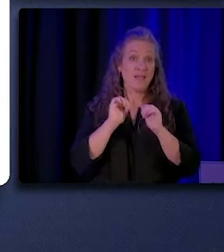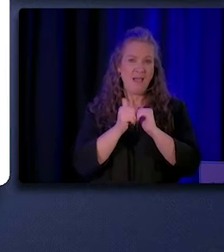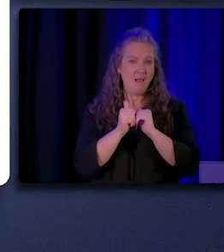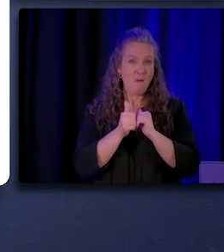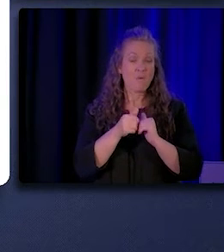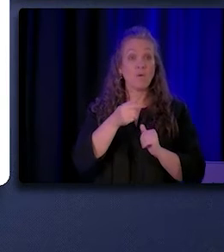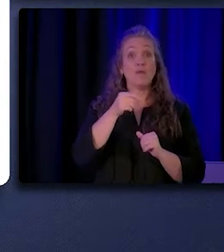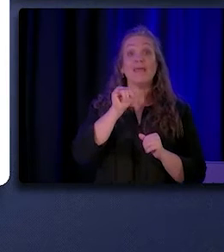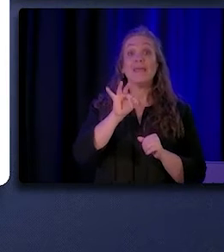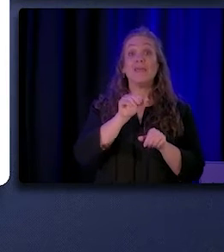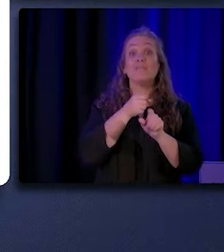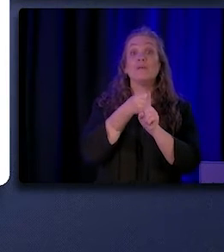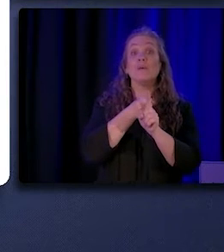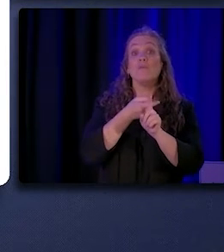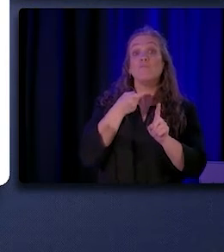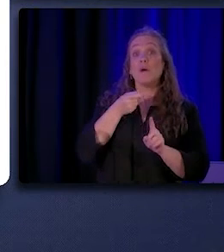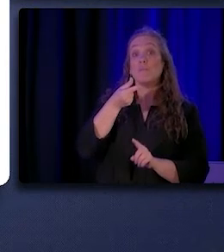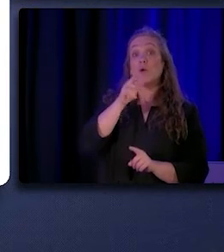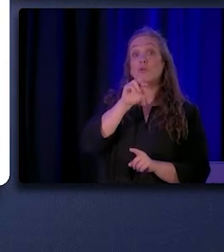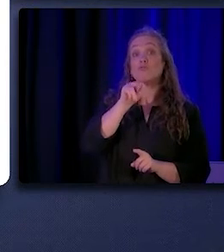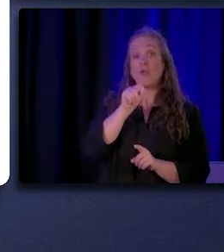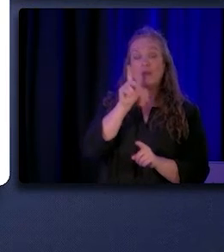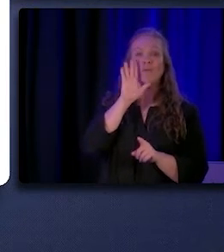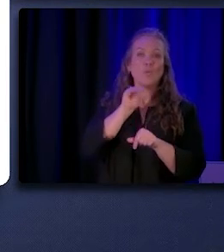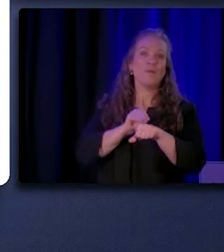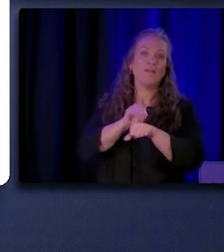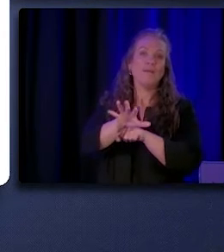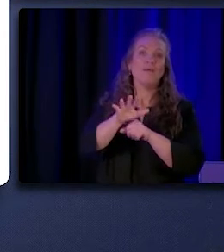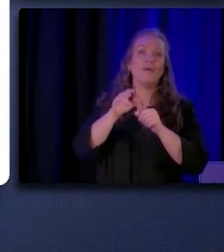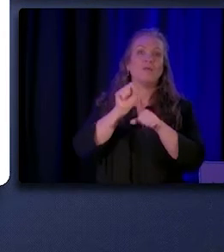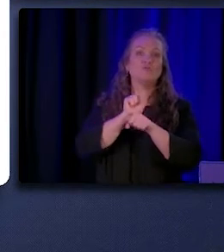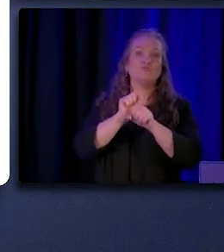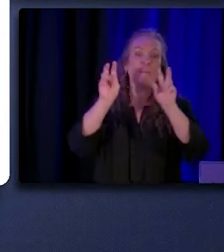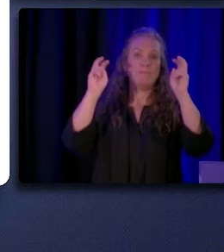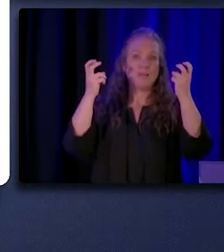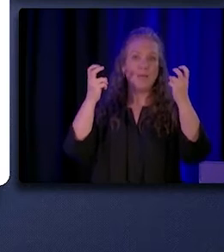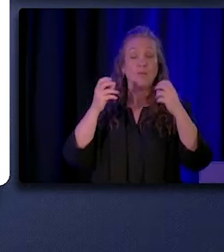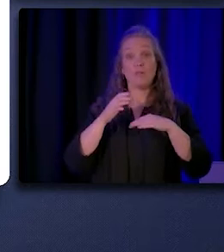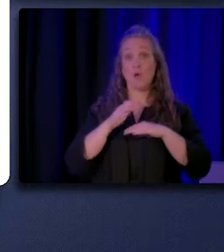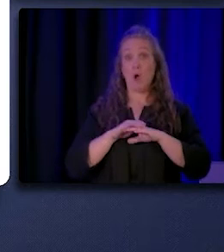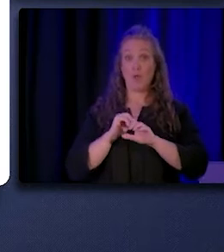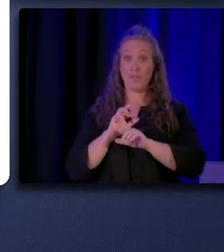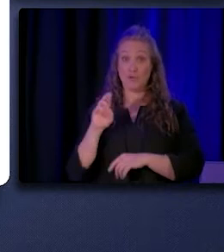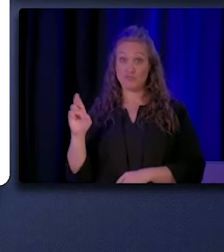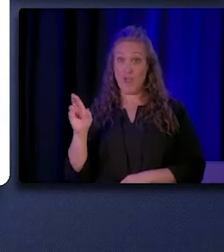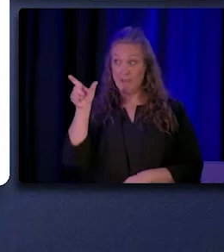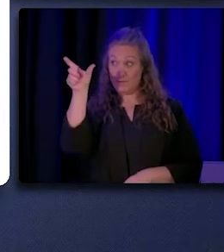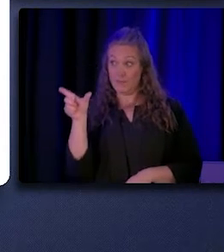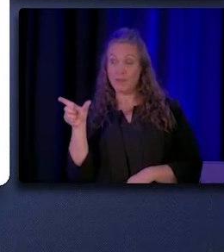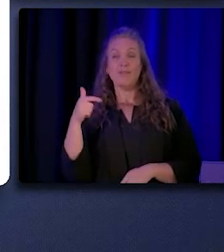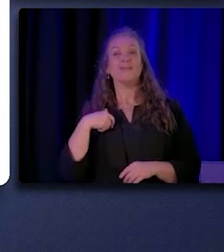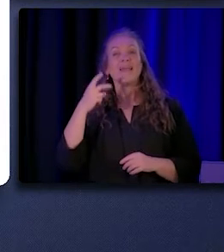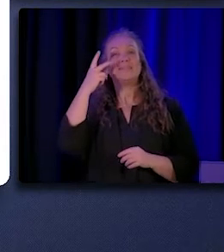can also affect job title. Pictured on the right hand side is a word cloud that shows all of the different job titles